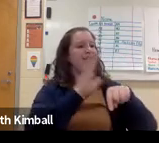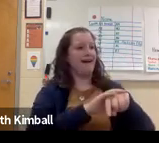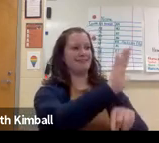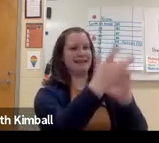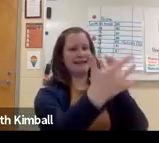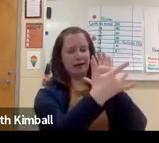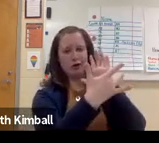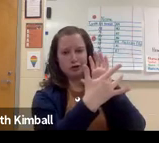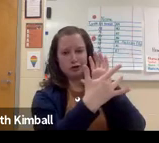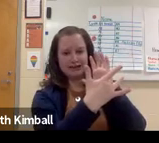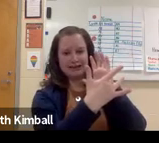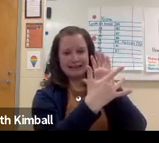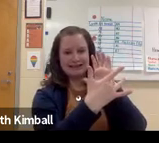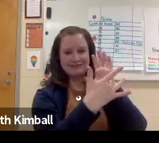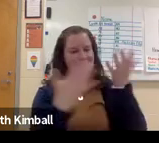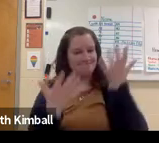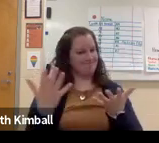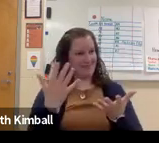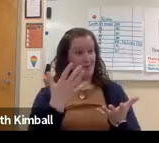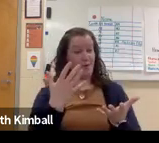And so it often depends on the technology.